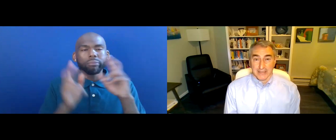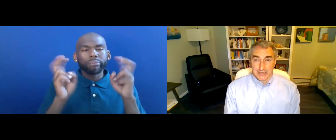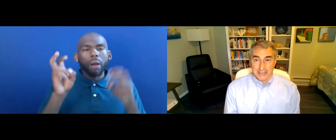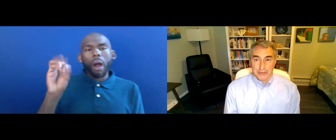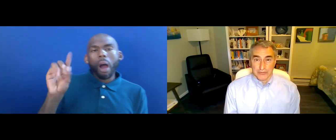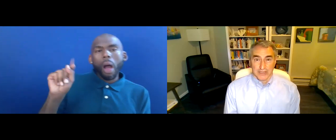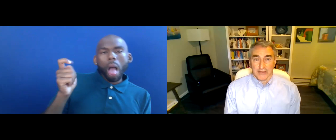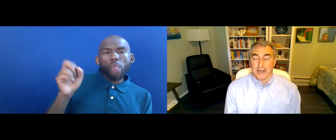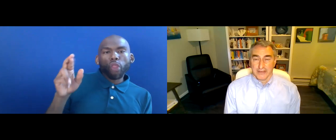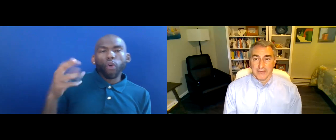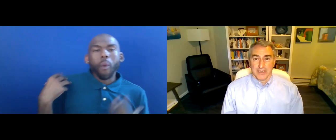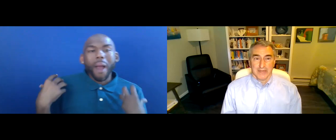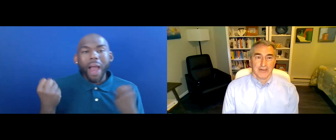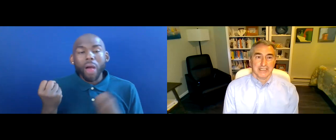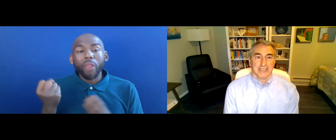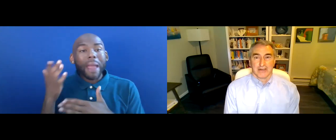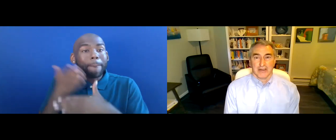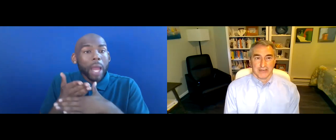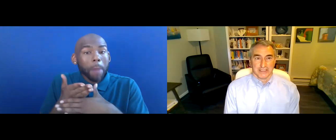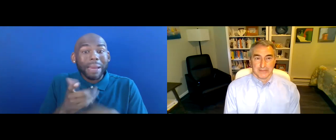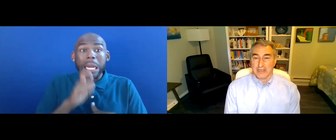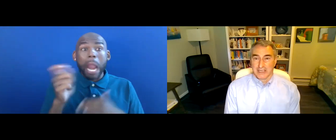LIMITED TO OTHER HEALTH IMPAIRMENT OR OTHER DISABILITY